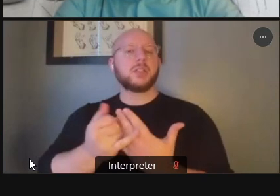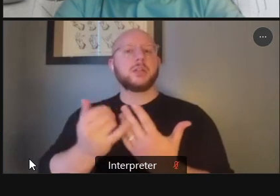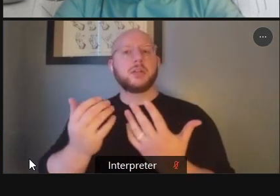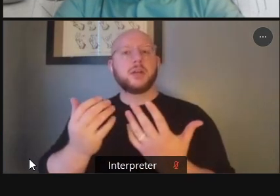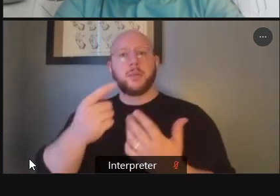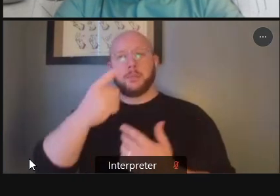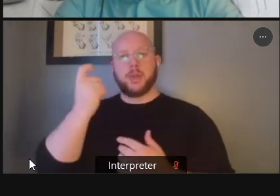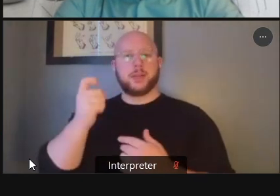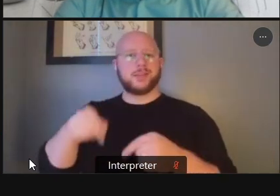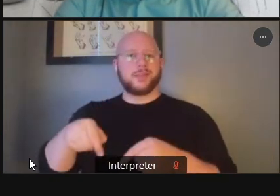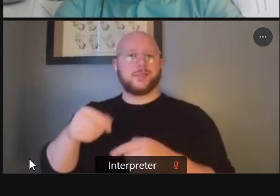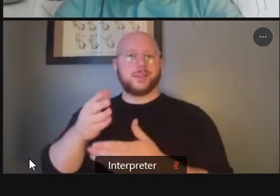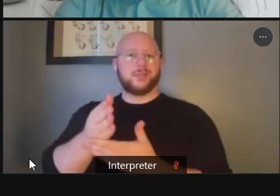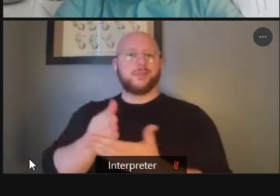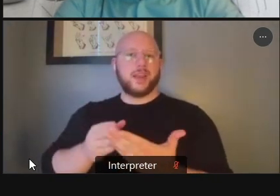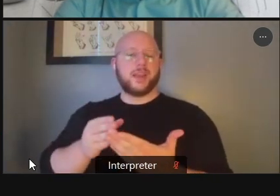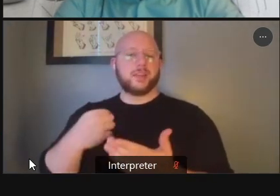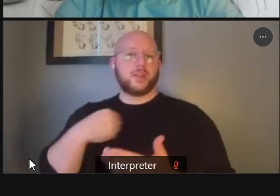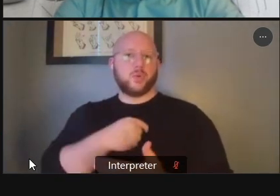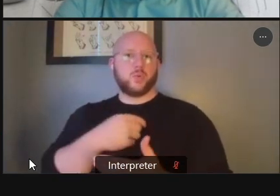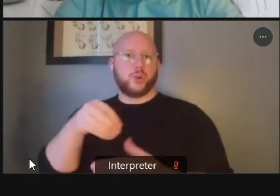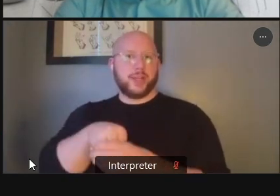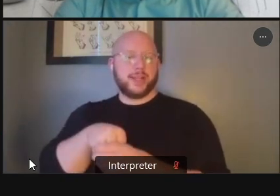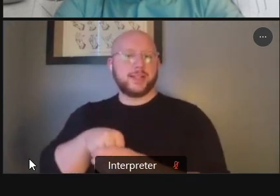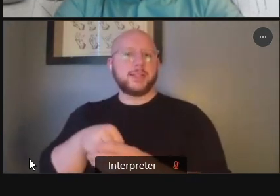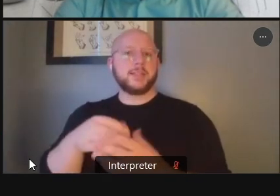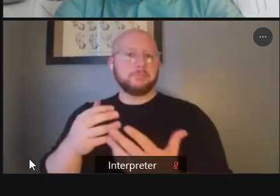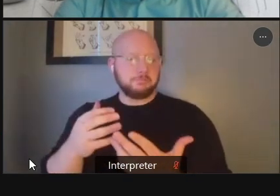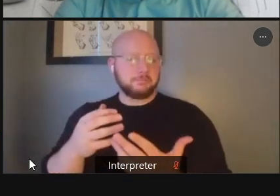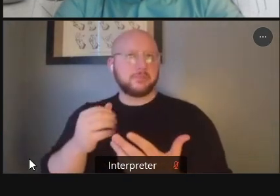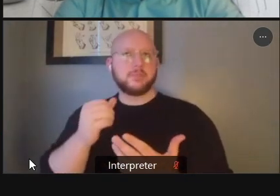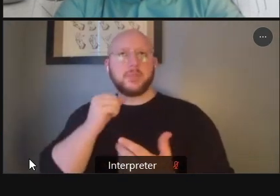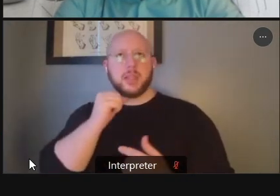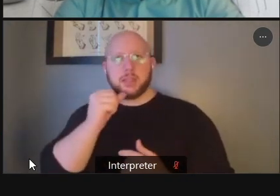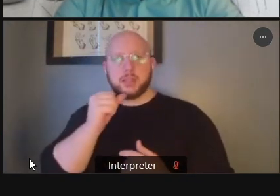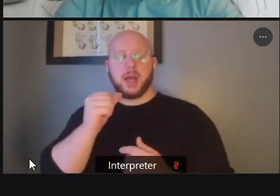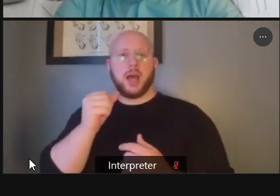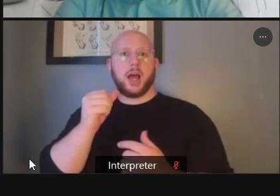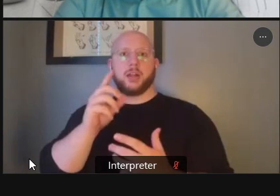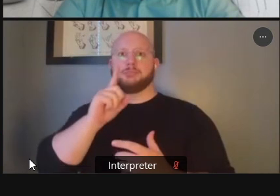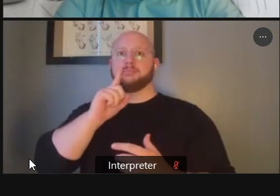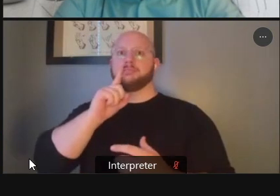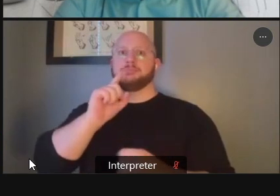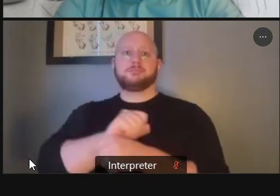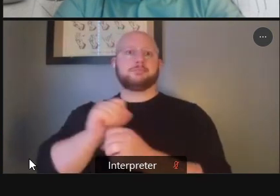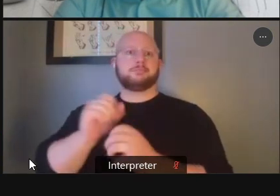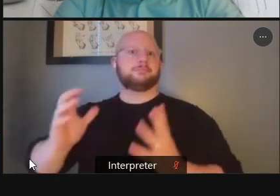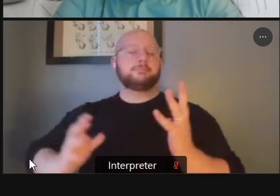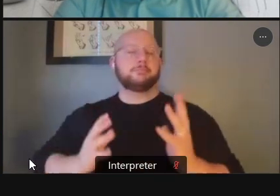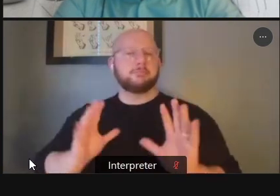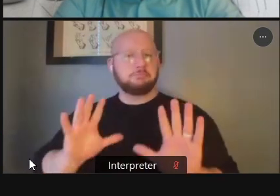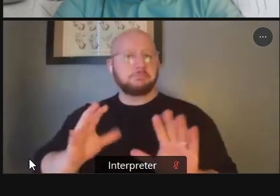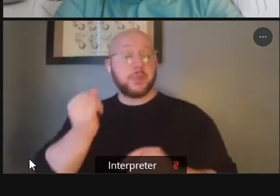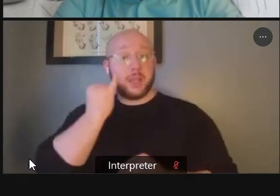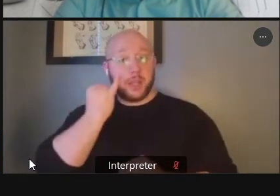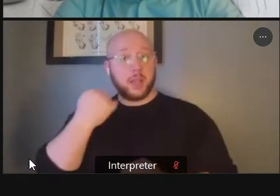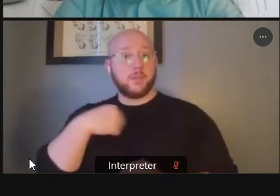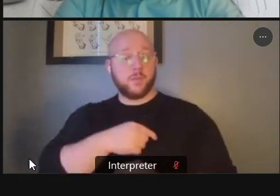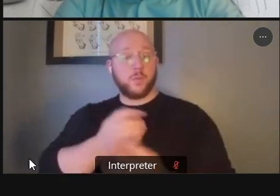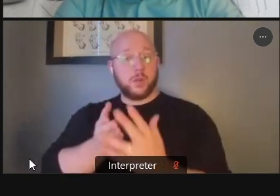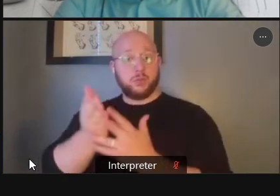project we're in um it's it's not anything that's super formal um if we do go through a process uh